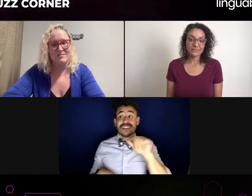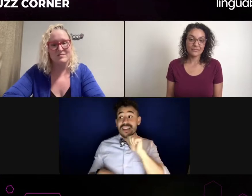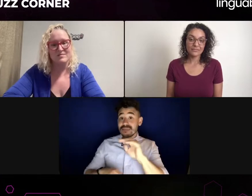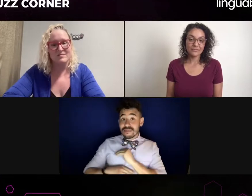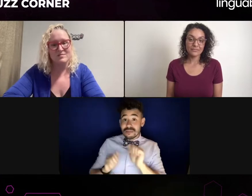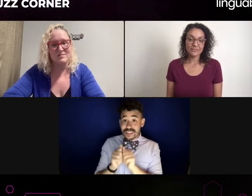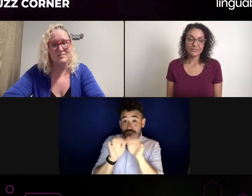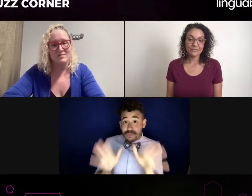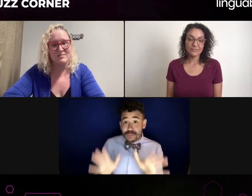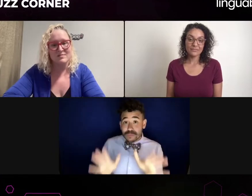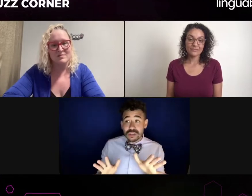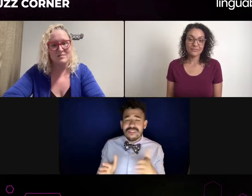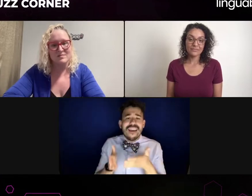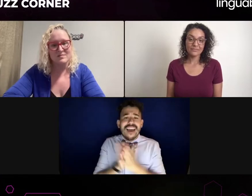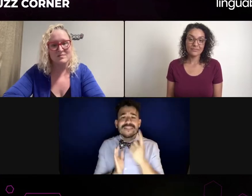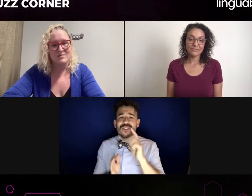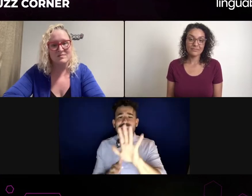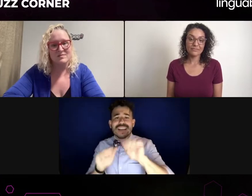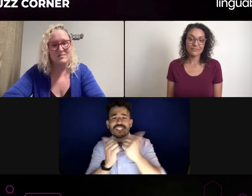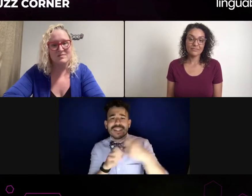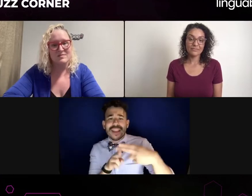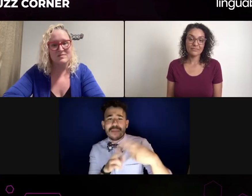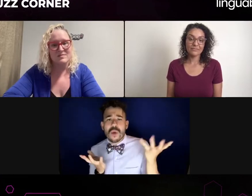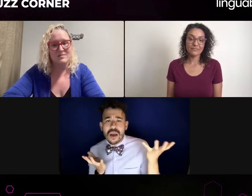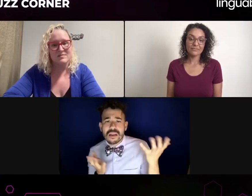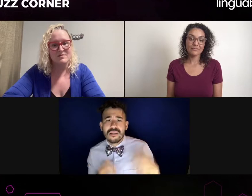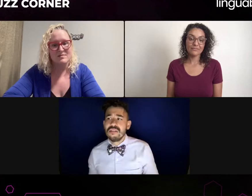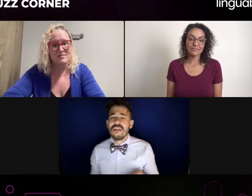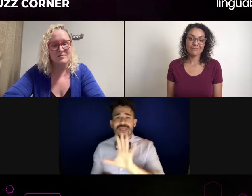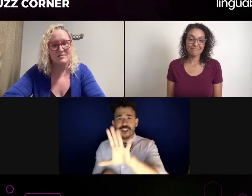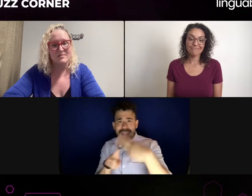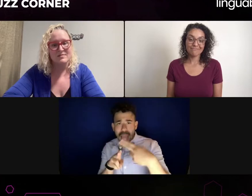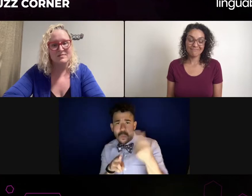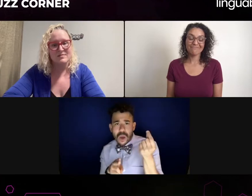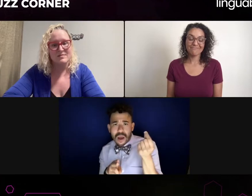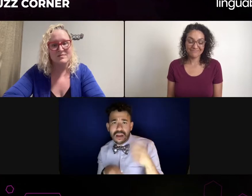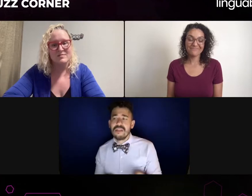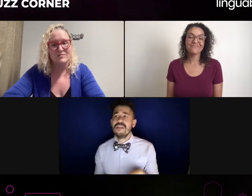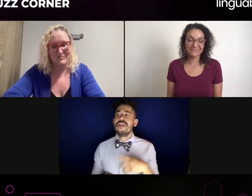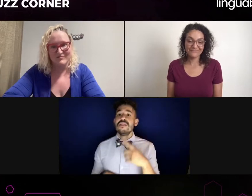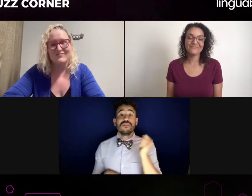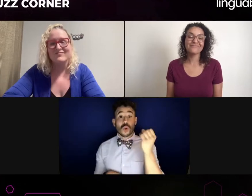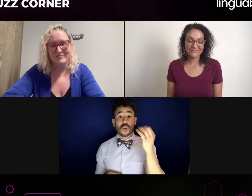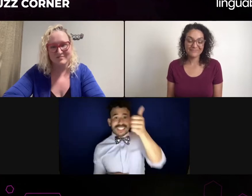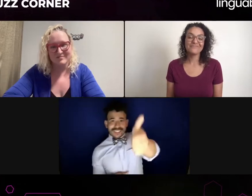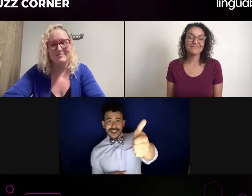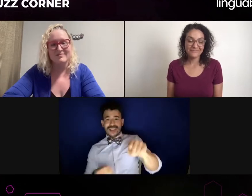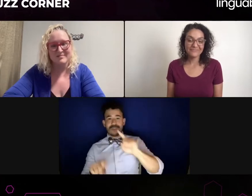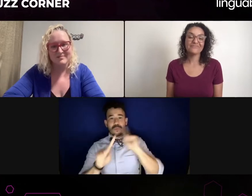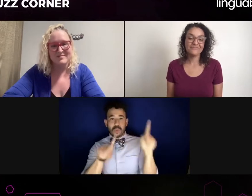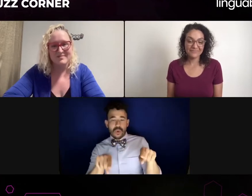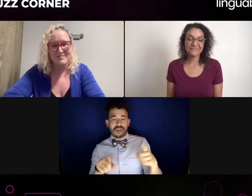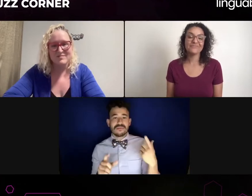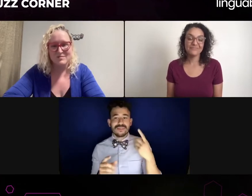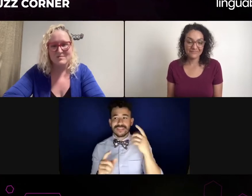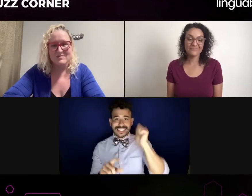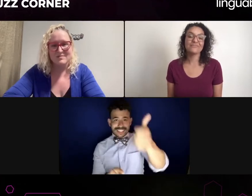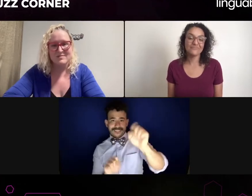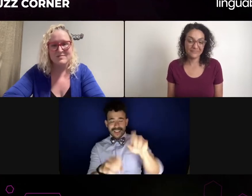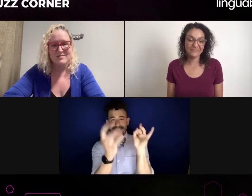And I'm happy to come back for part two. We would love it! We would love it. I feel like tonight,